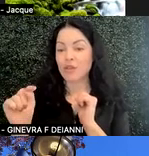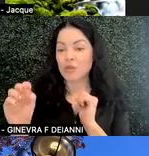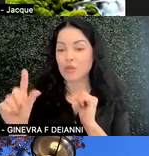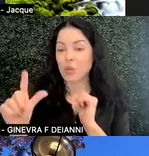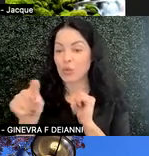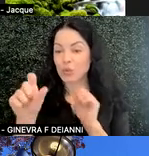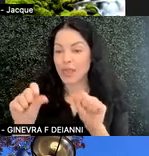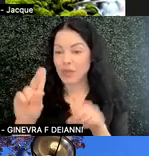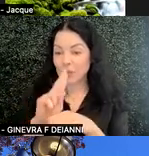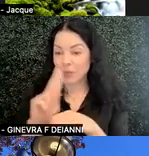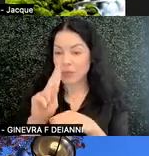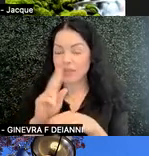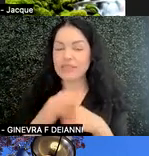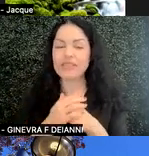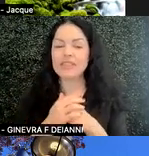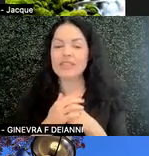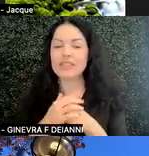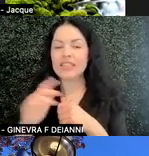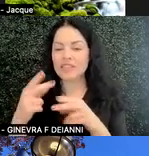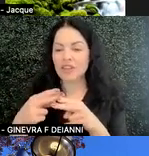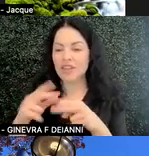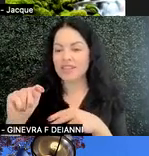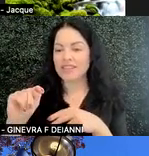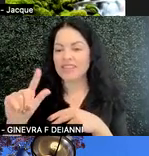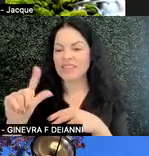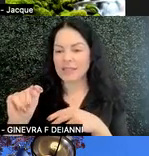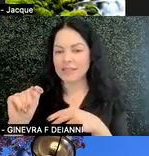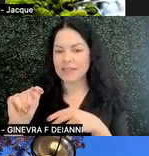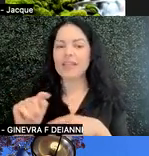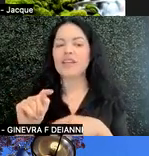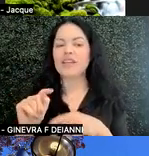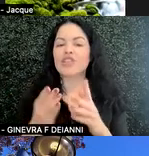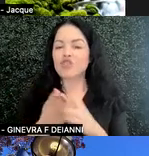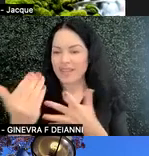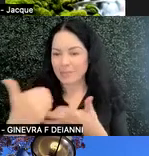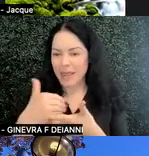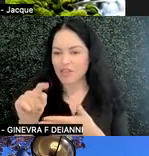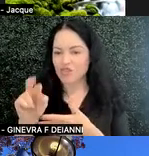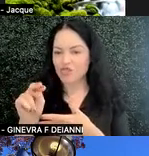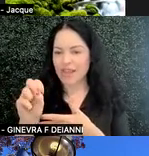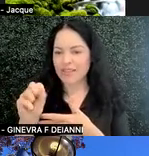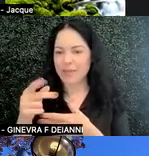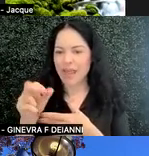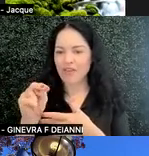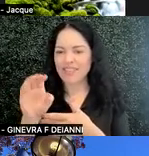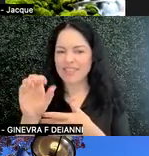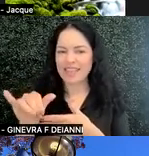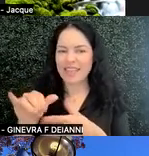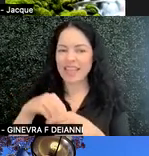is TILT, transparency in learning and teaching. And I am super excited about this as a brand new faculty,